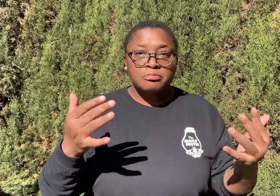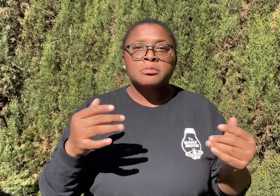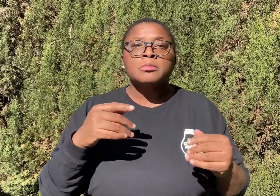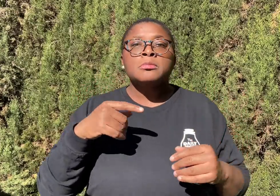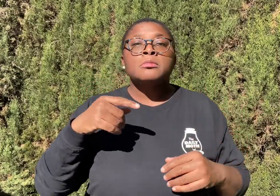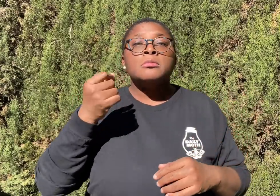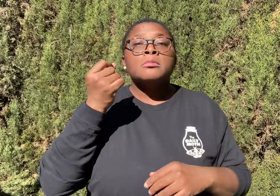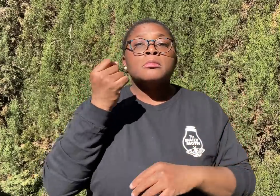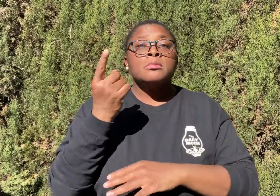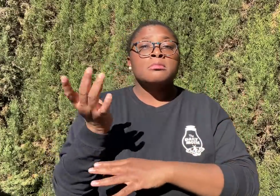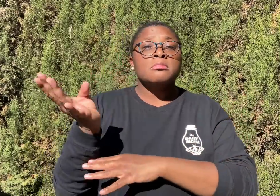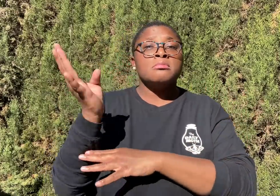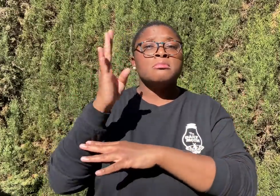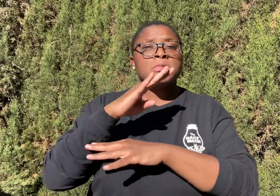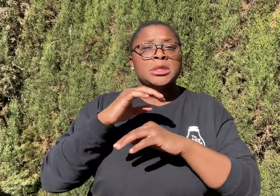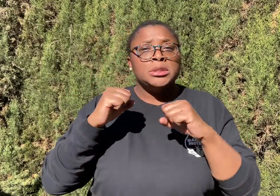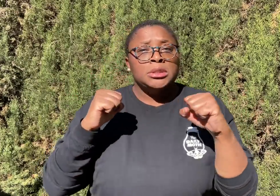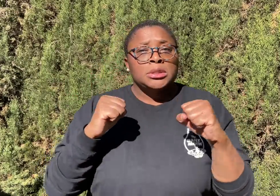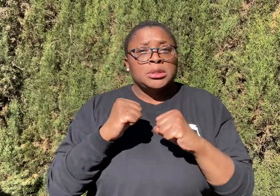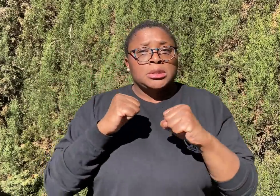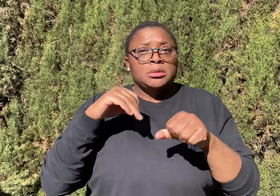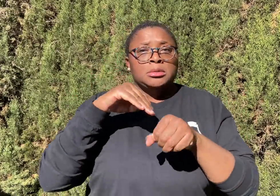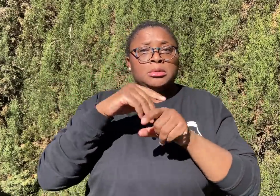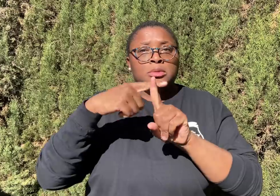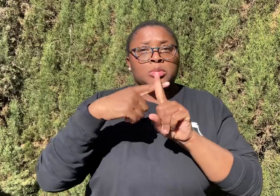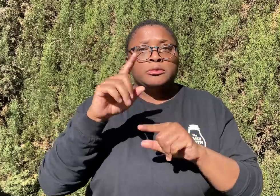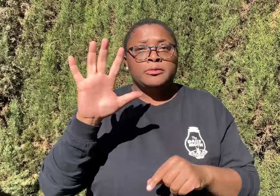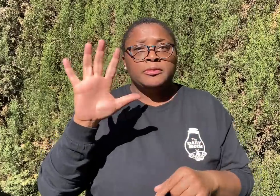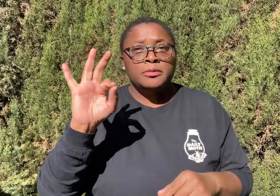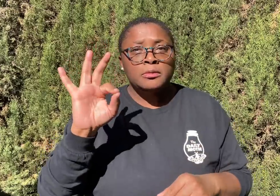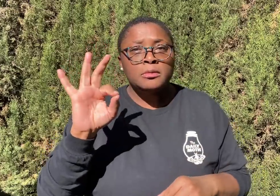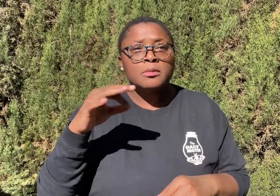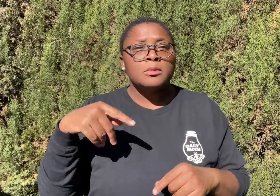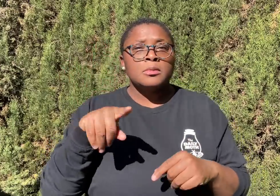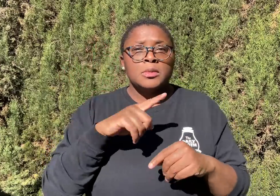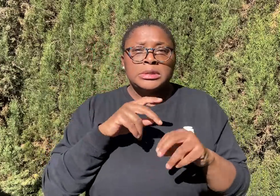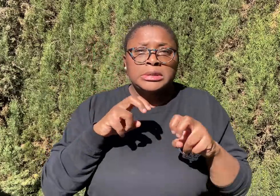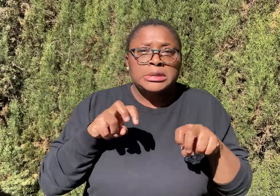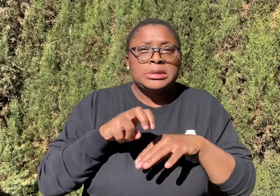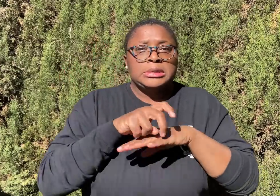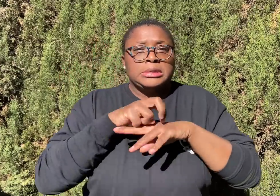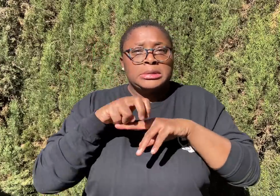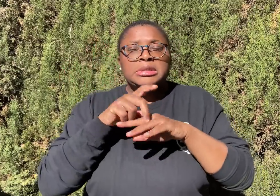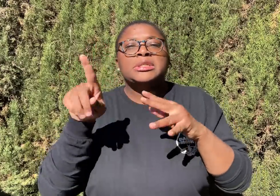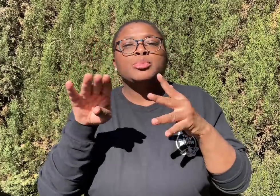It was very cold inside the room with a temperature of 59. We were shivering.